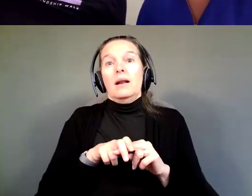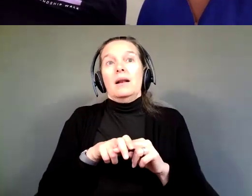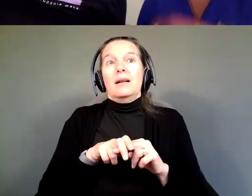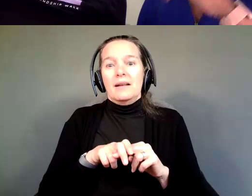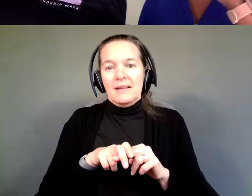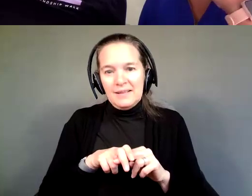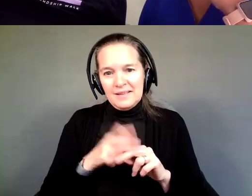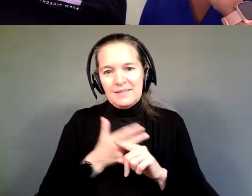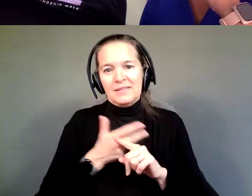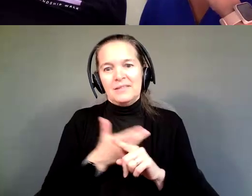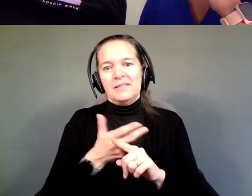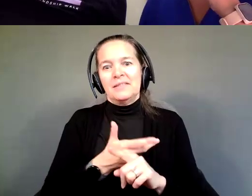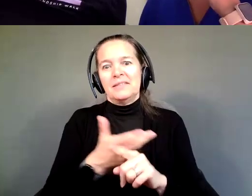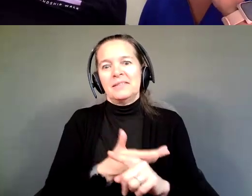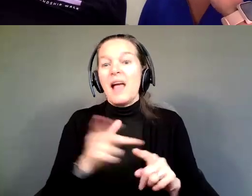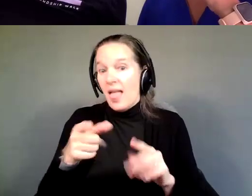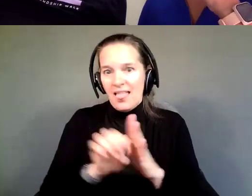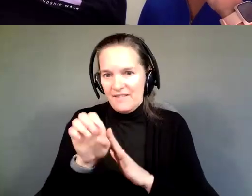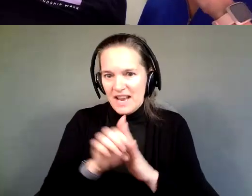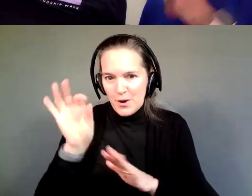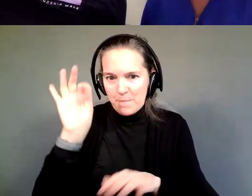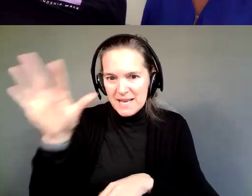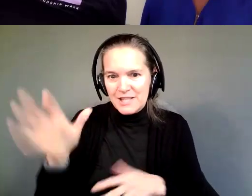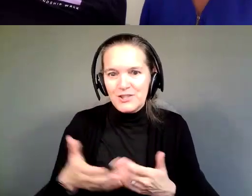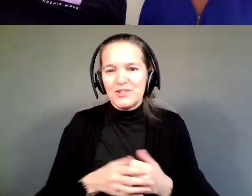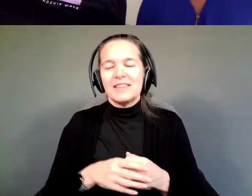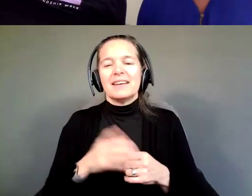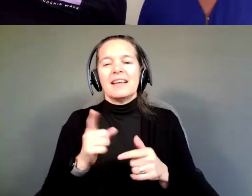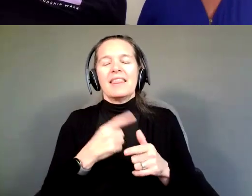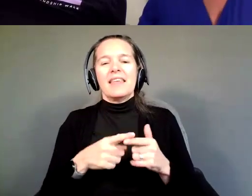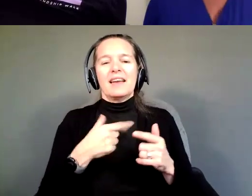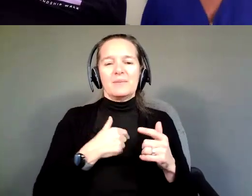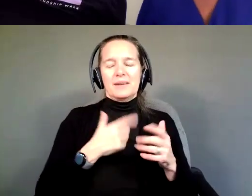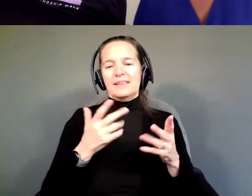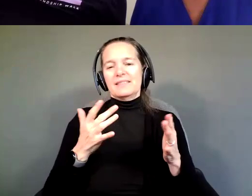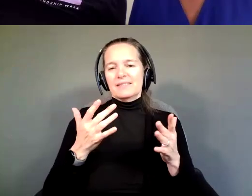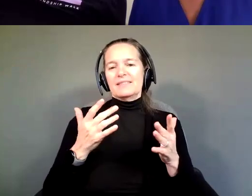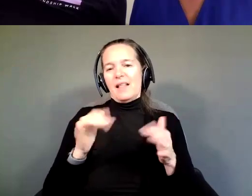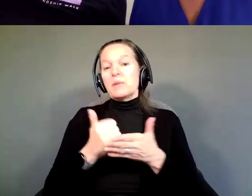You'd think I'd know, I elevator pitch, you know. And then we help. So, now I'm a consultant on that team.